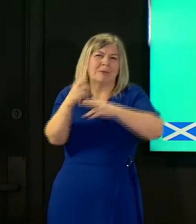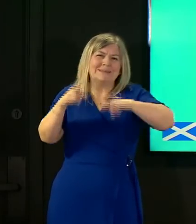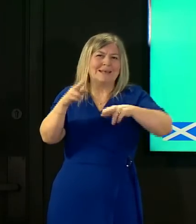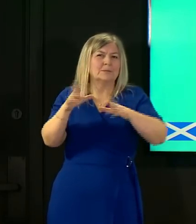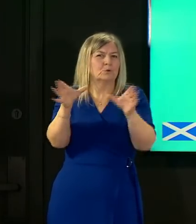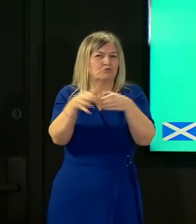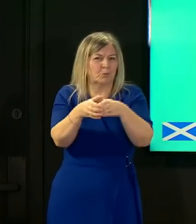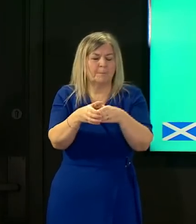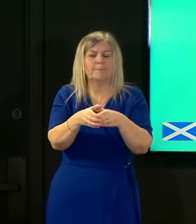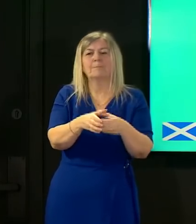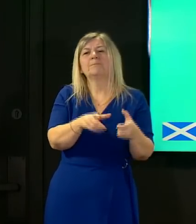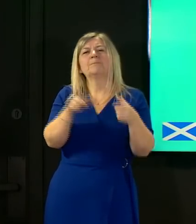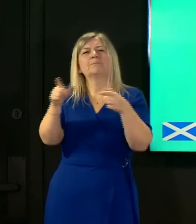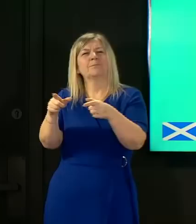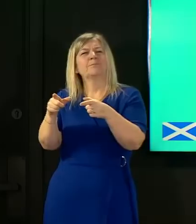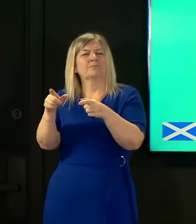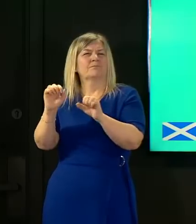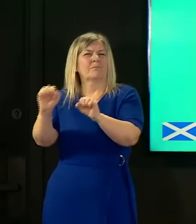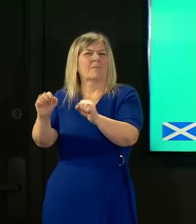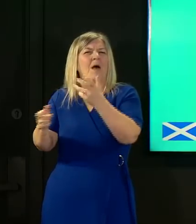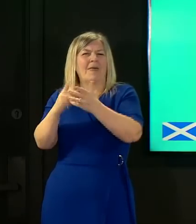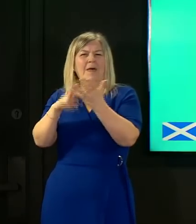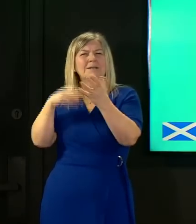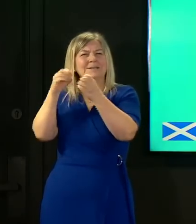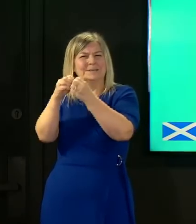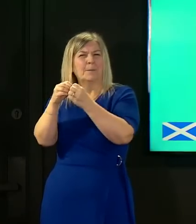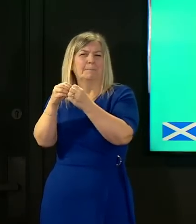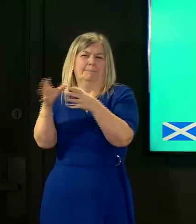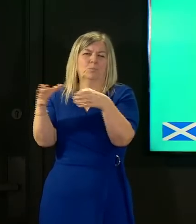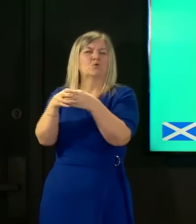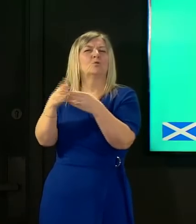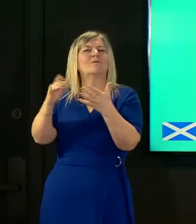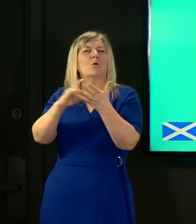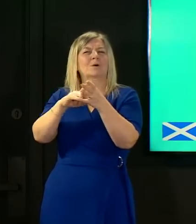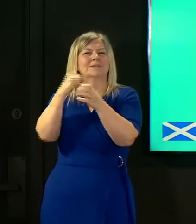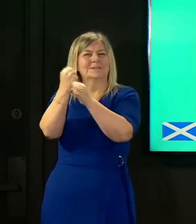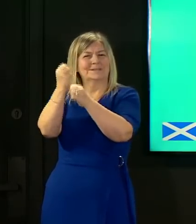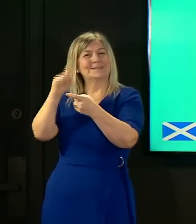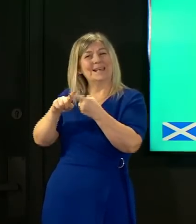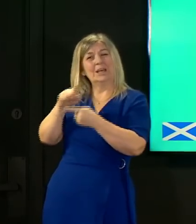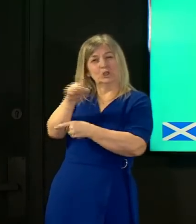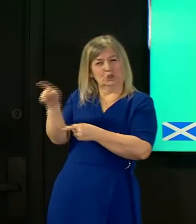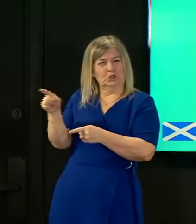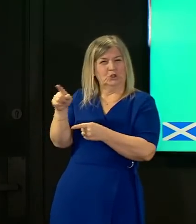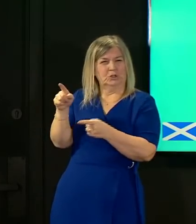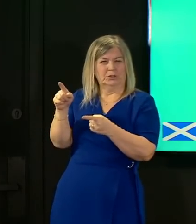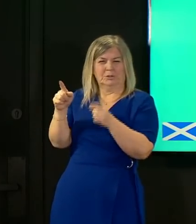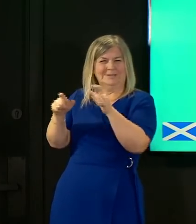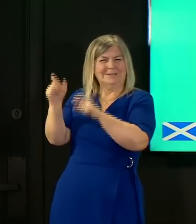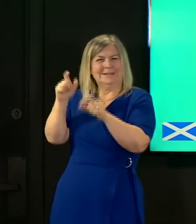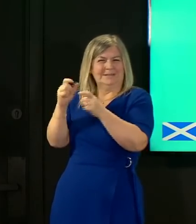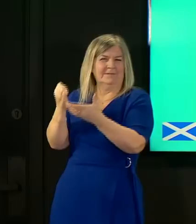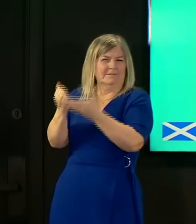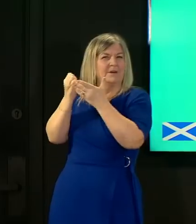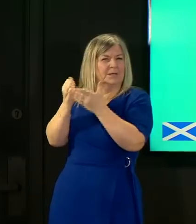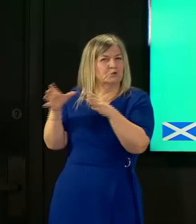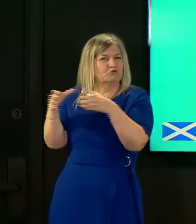and also the nosocomial subgroup of sage which looks at all this evidence and updates any advice